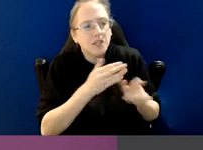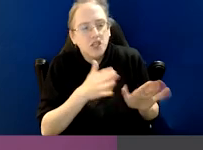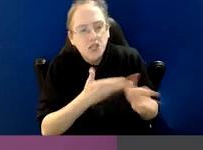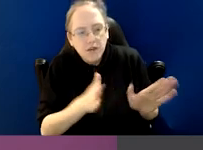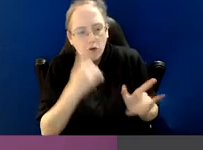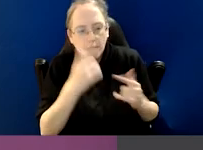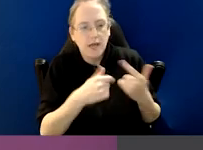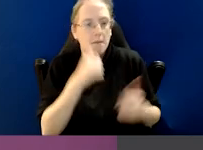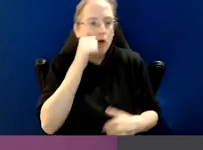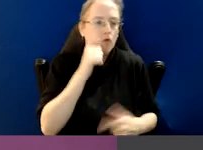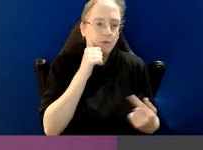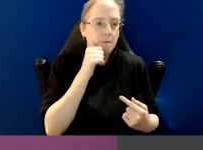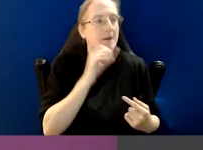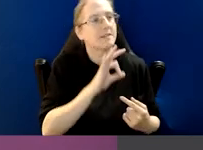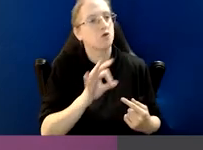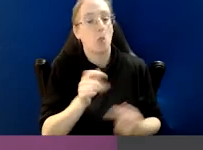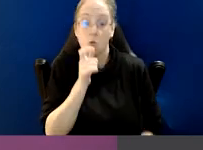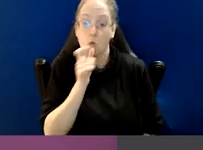but it isn't a defined term there.